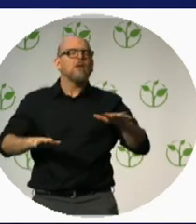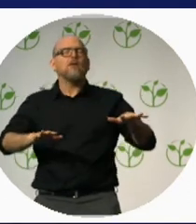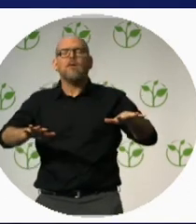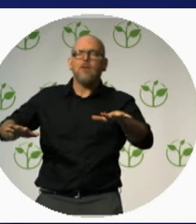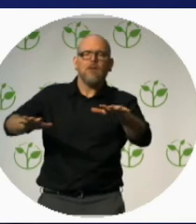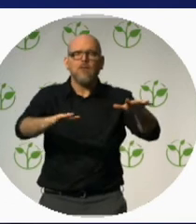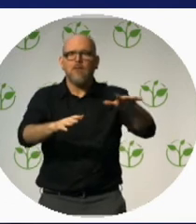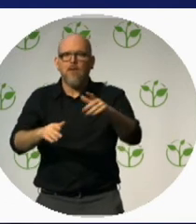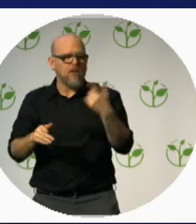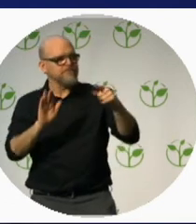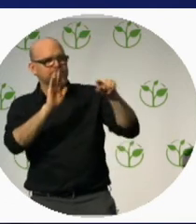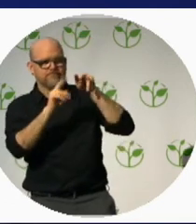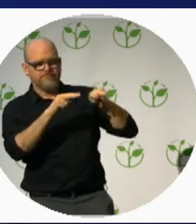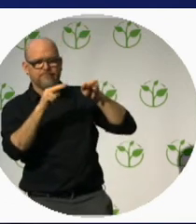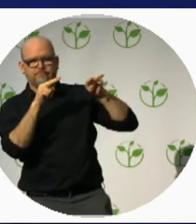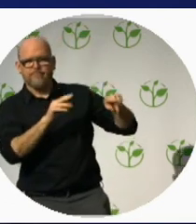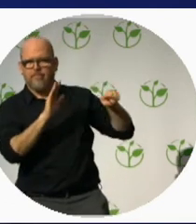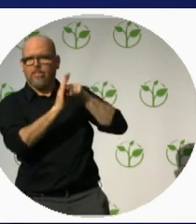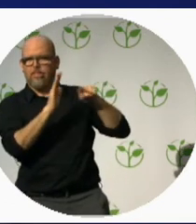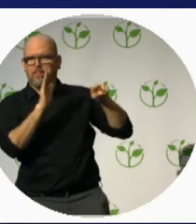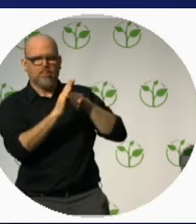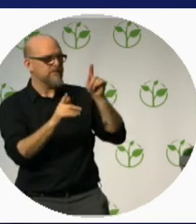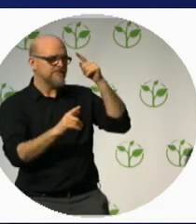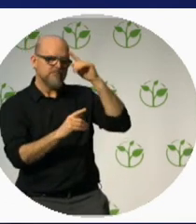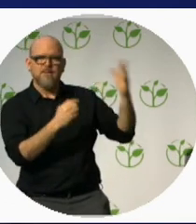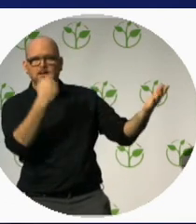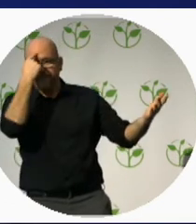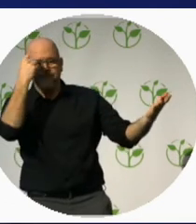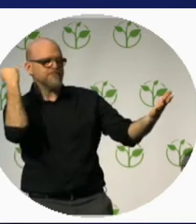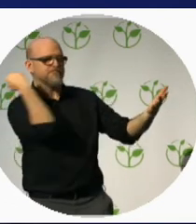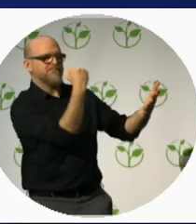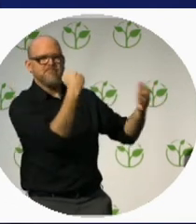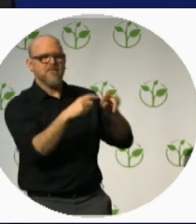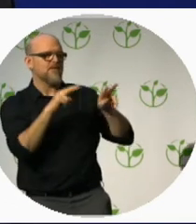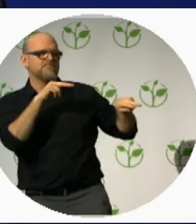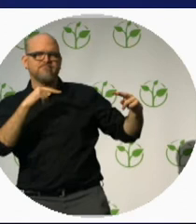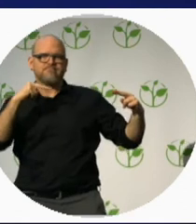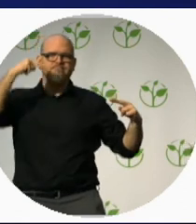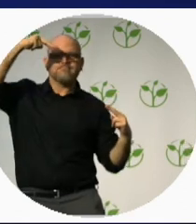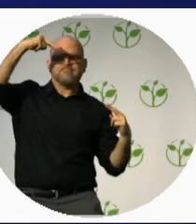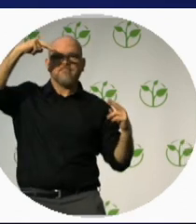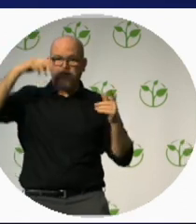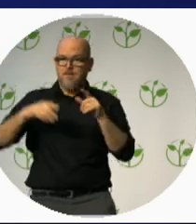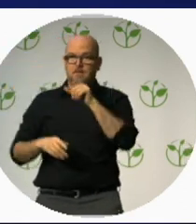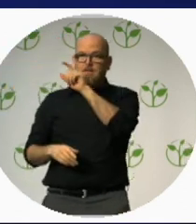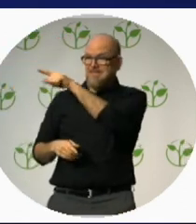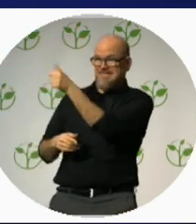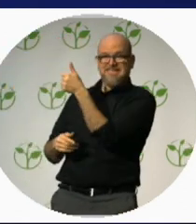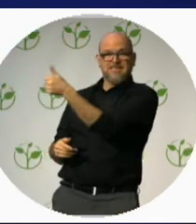And here we have Juan Ruiz, one of our navigation instructors who is himself blind. Juan Ruiz – The methods that orientation and mobility instructors use to teach the